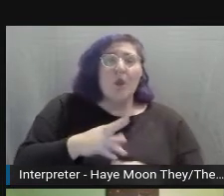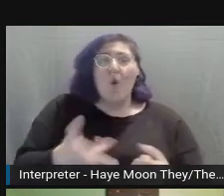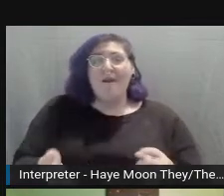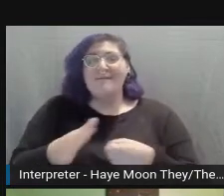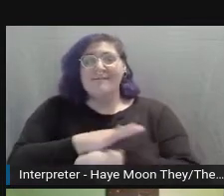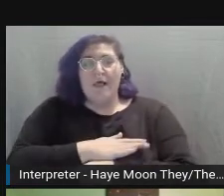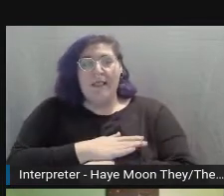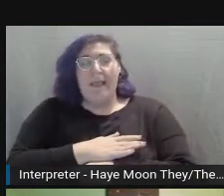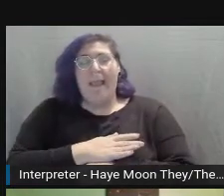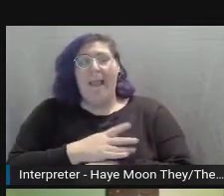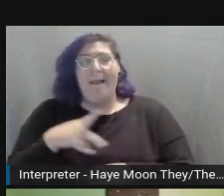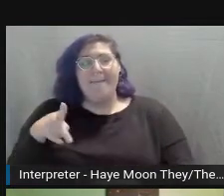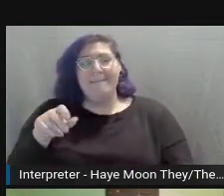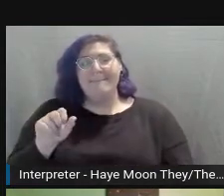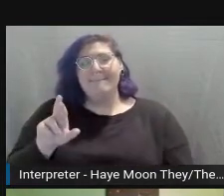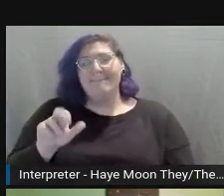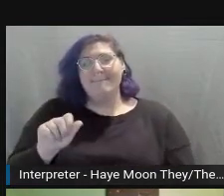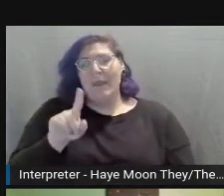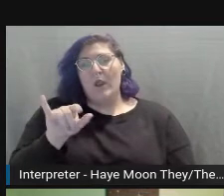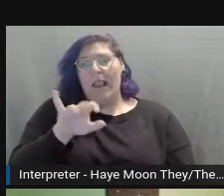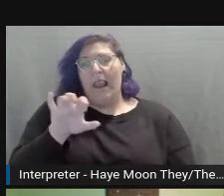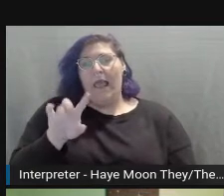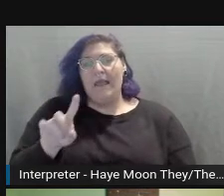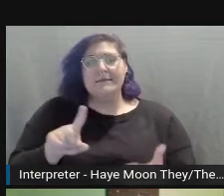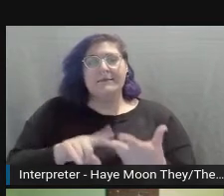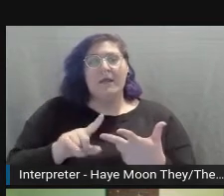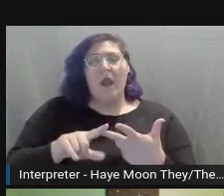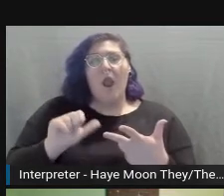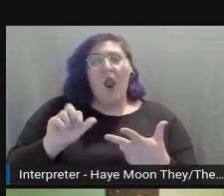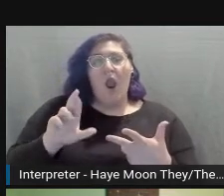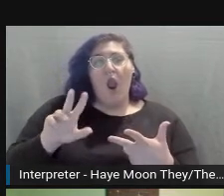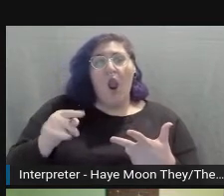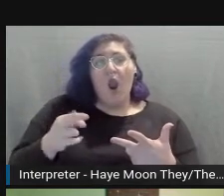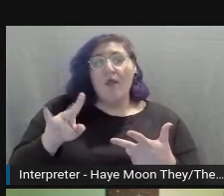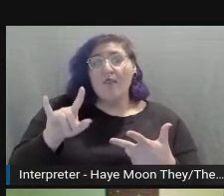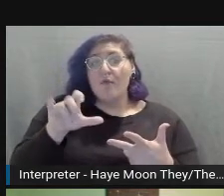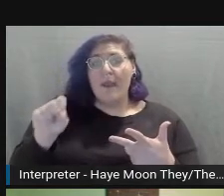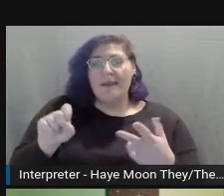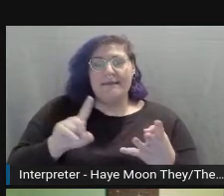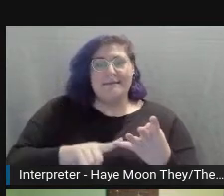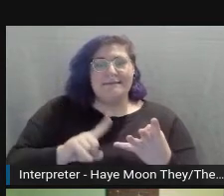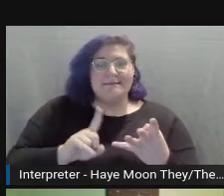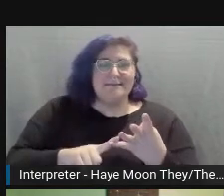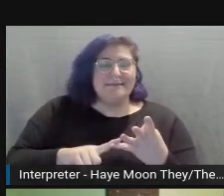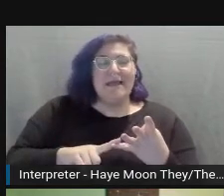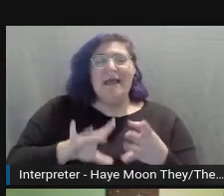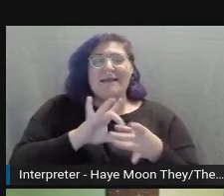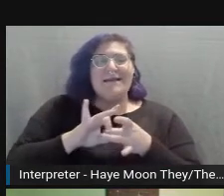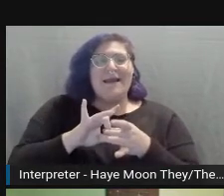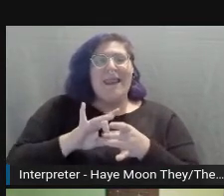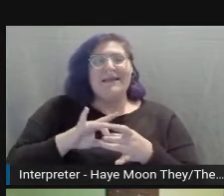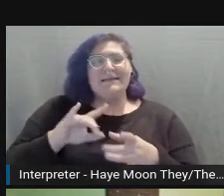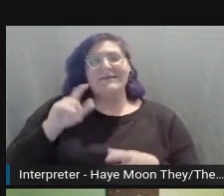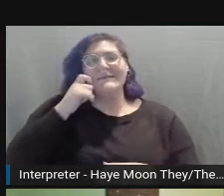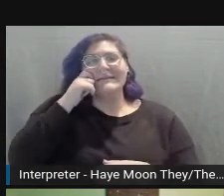people with connective tissue disorders, someone who has a broken hand, or maybe someone that had a recent surgery.